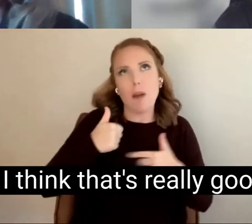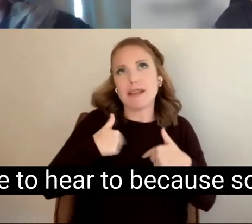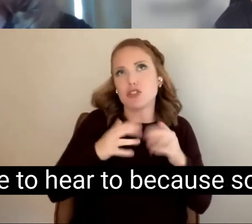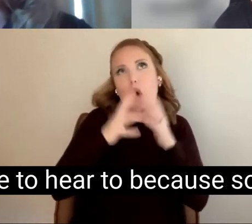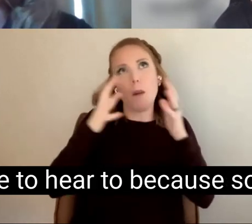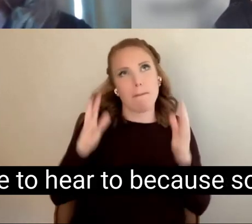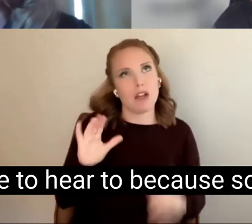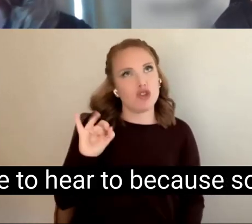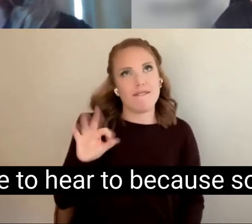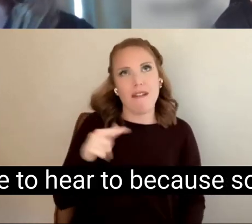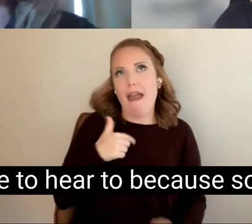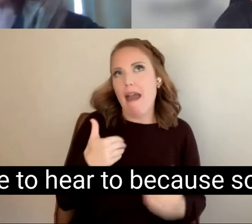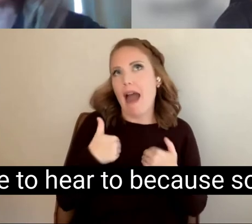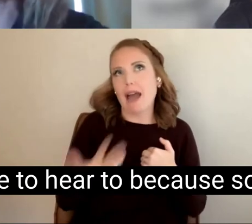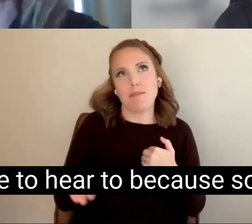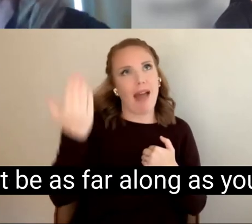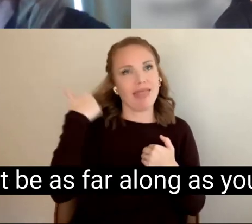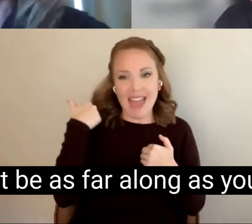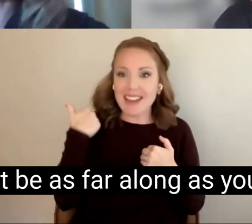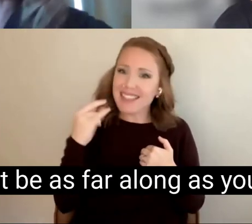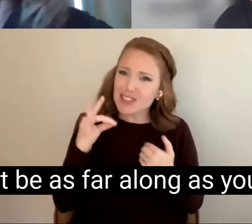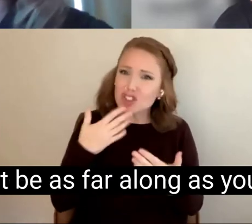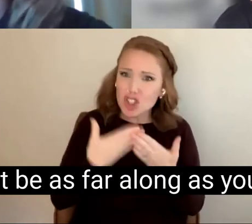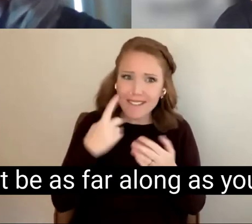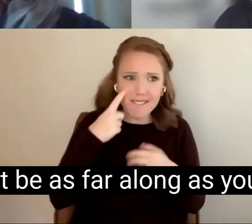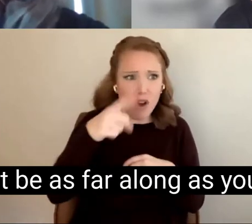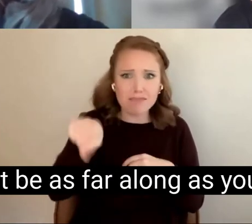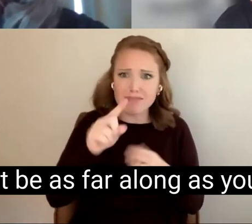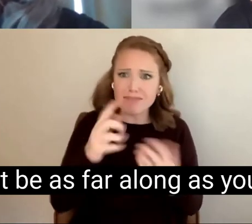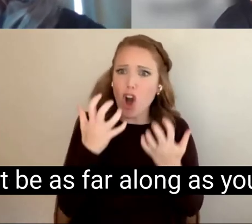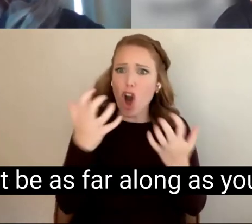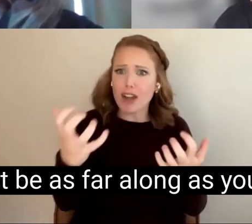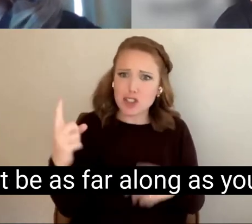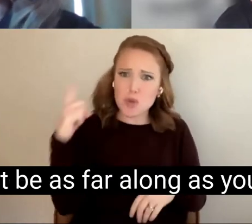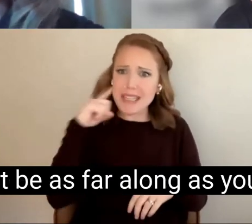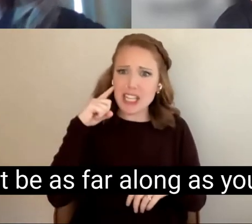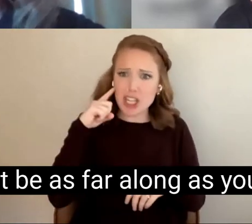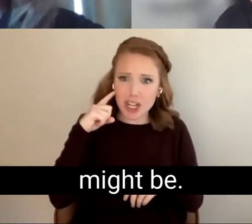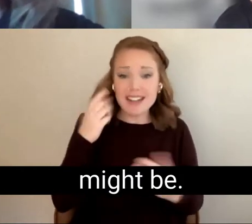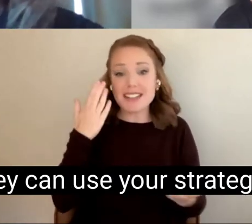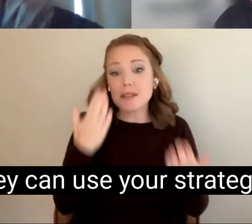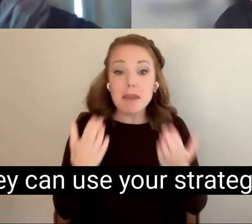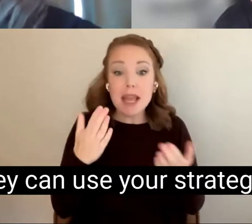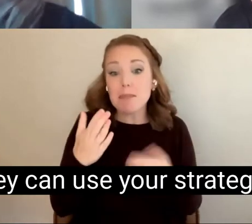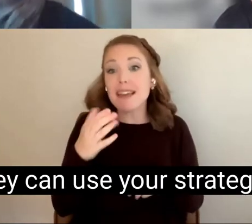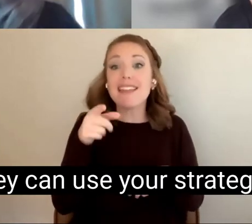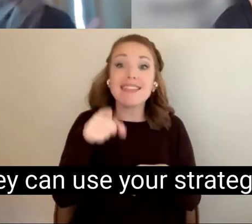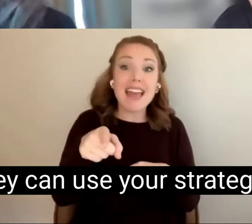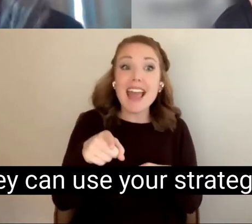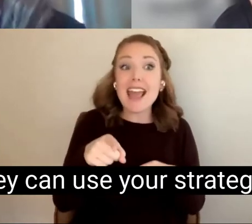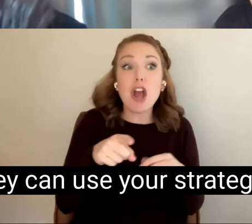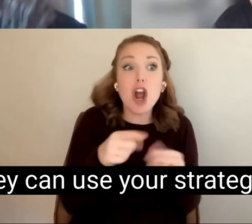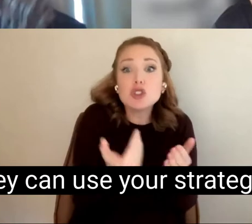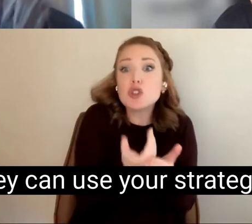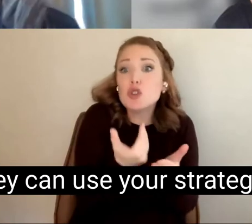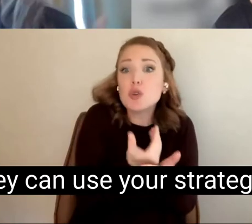audience to hear to because some folks might not be as far along as you are, they might be. So they can use your strategies but